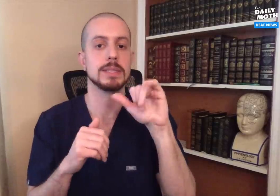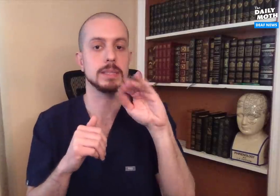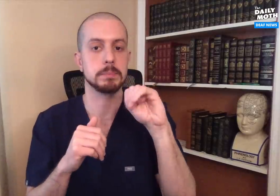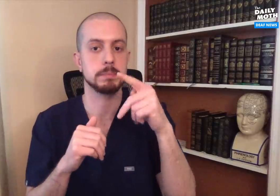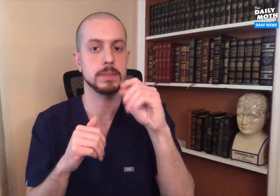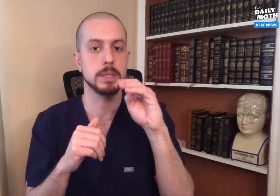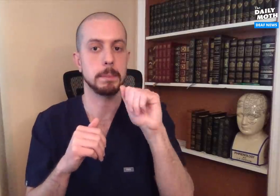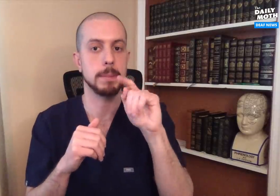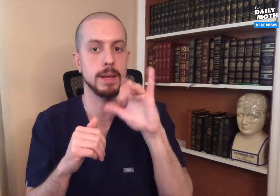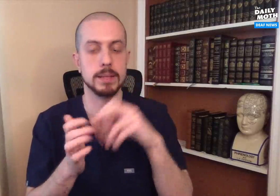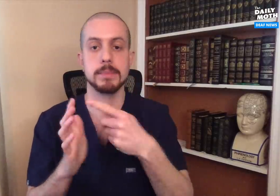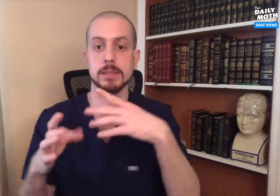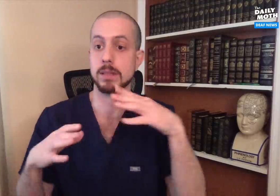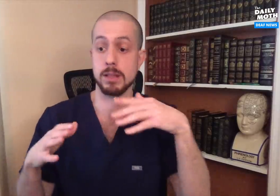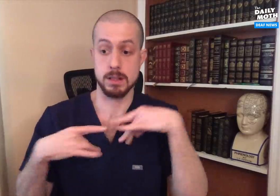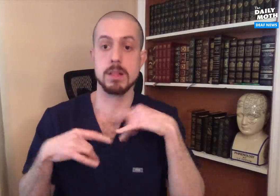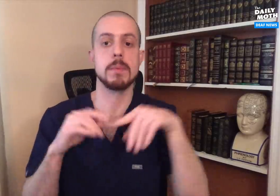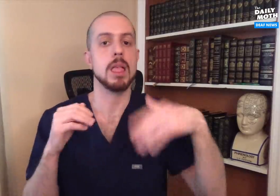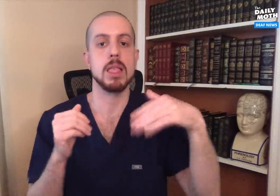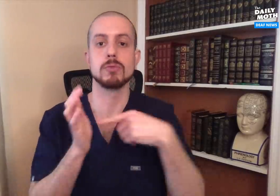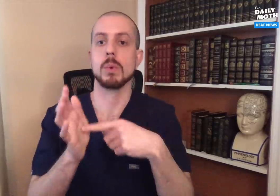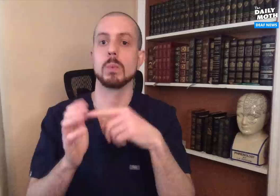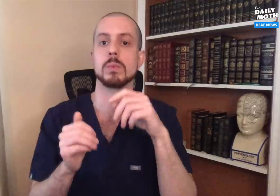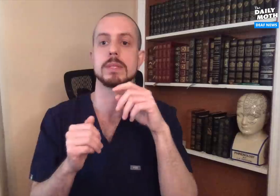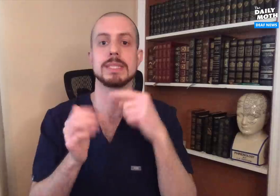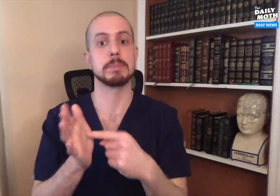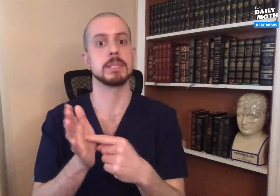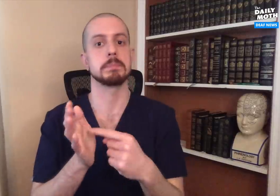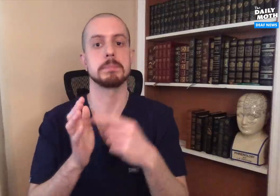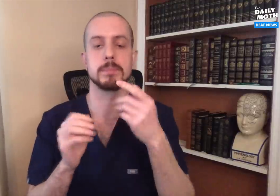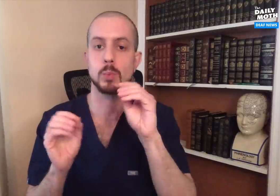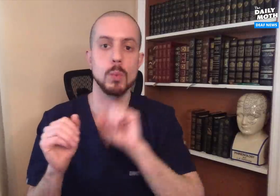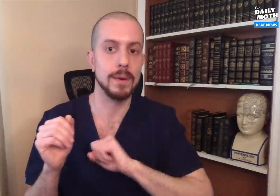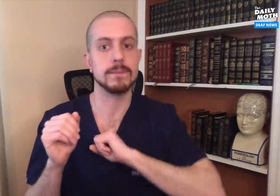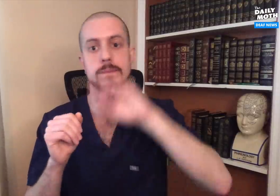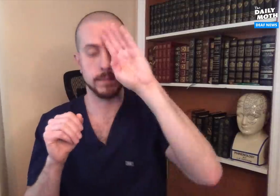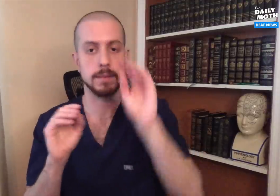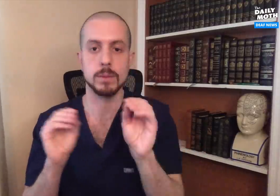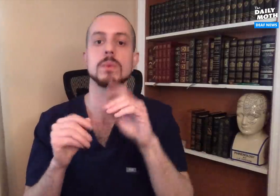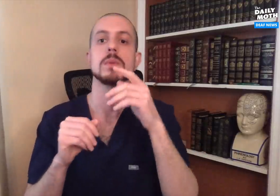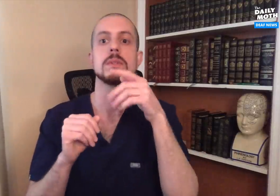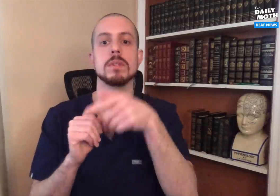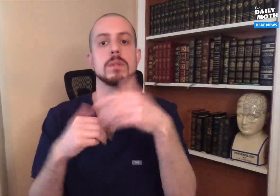those who are asymptomatic, which is those who are infected but exhibit no symptoms such as coughing or fever.